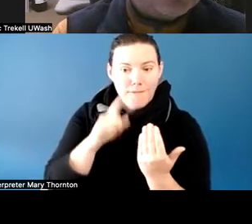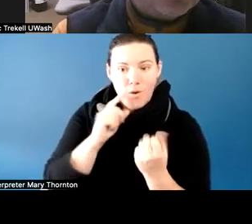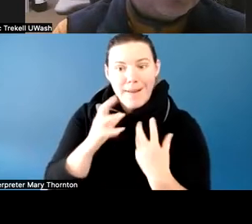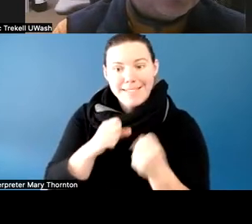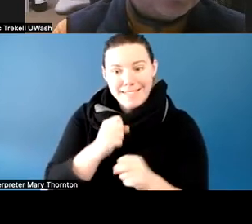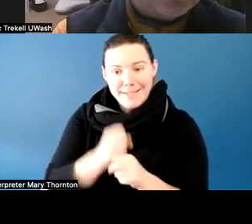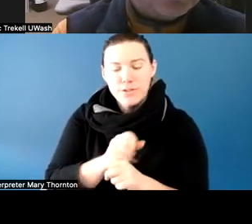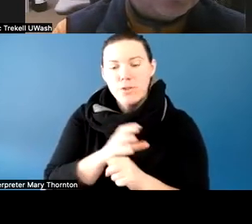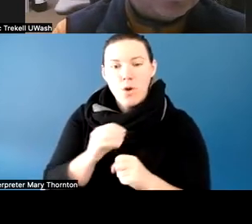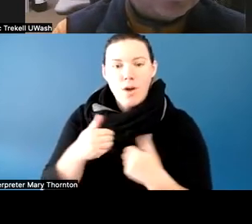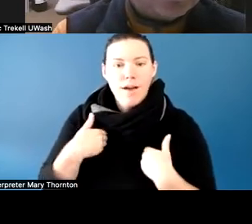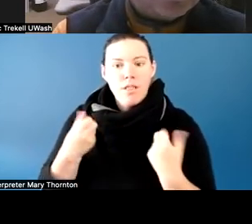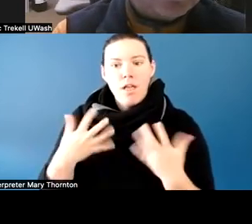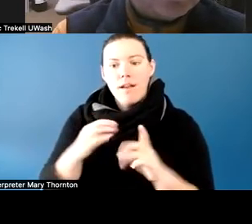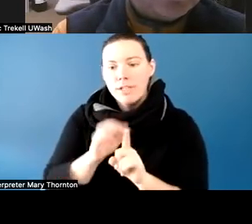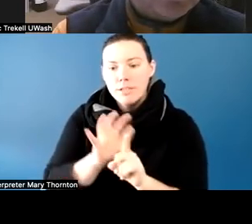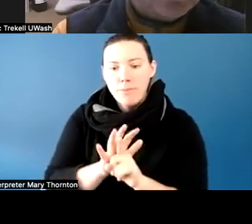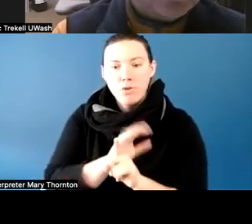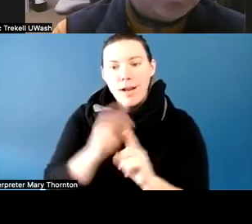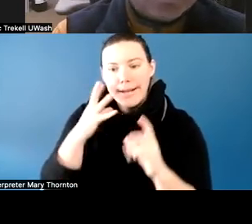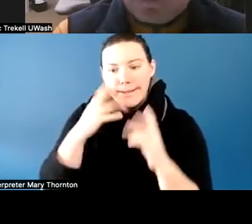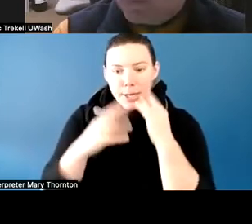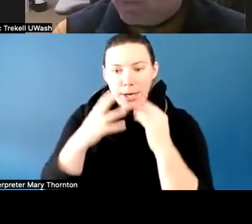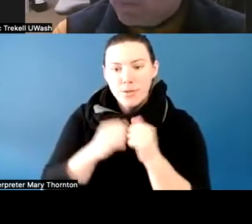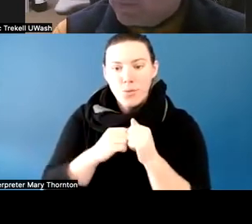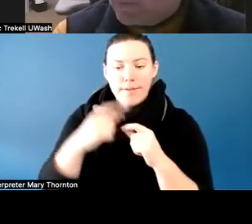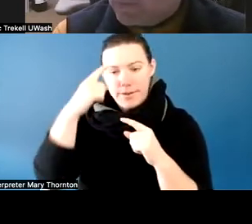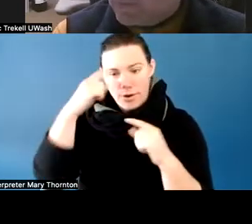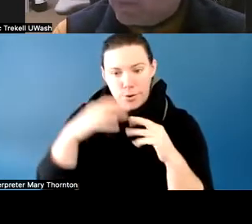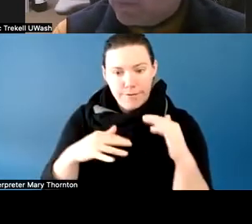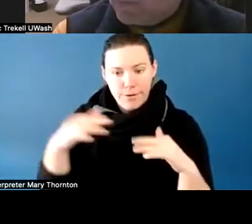and a lot of experience with the neurodiverse population,